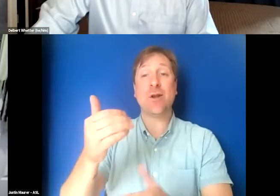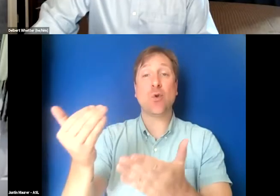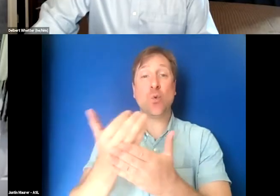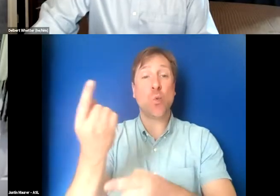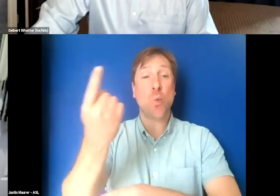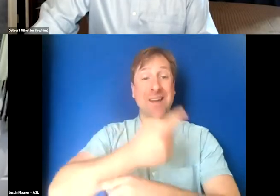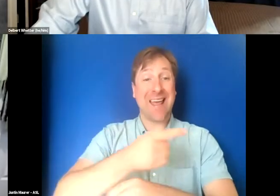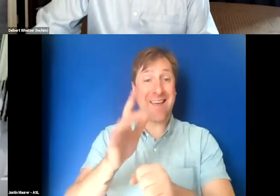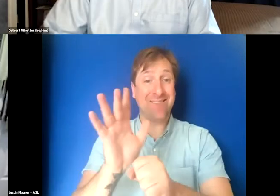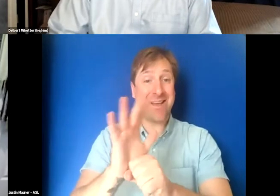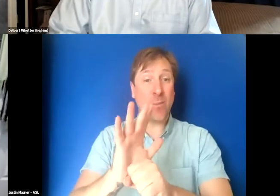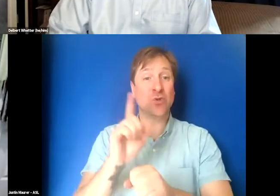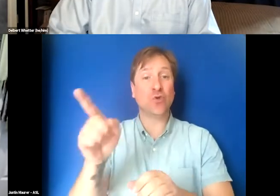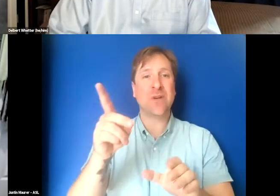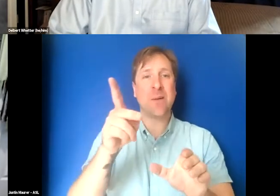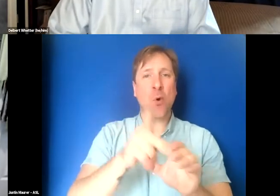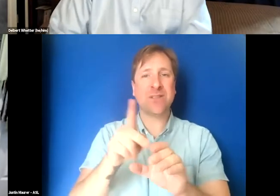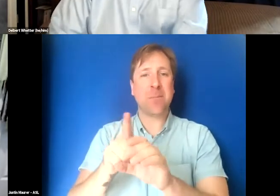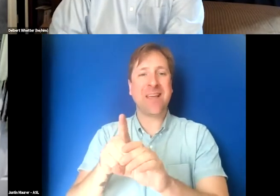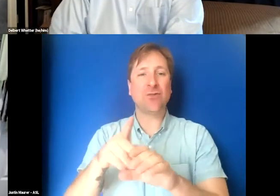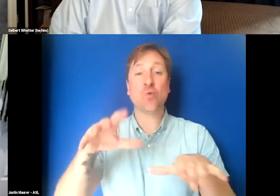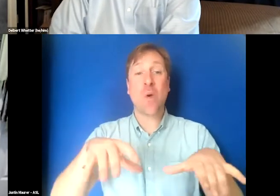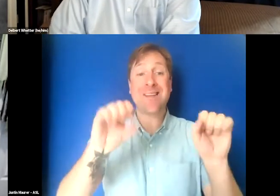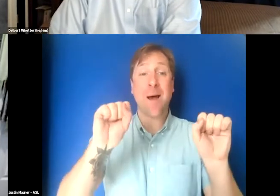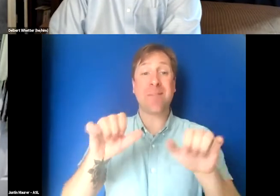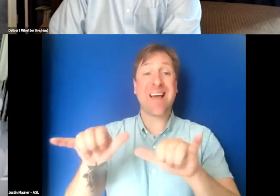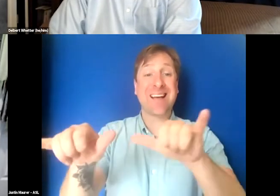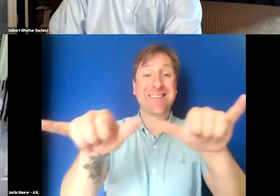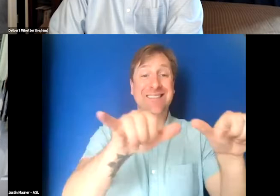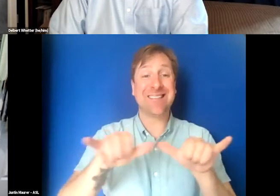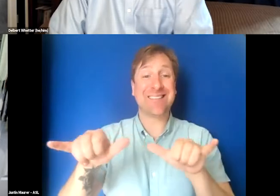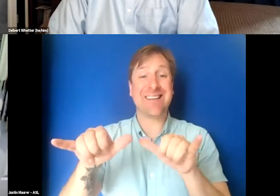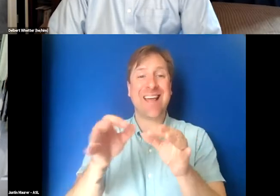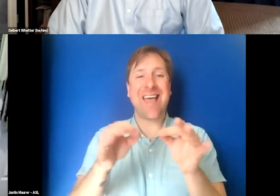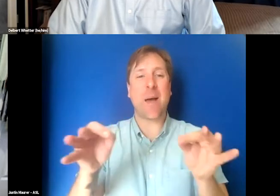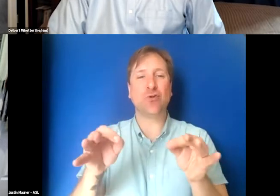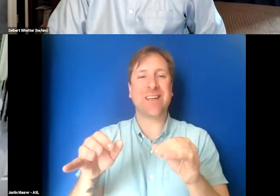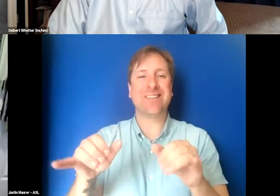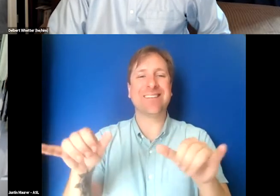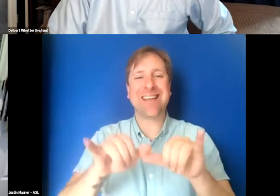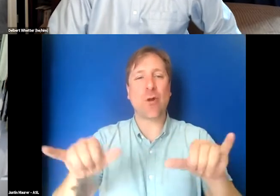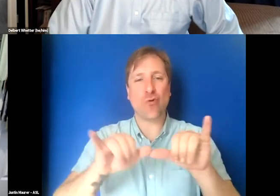participates, to adopt consistent captioning standards and workflows. I'll be asking her about the challenges